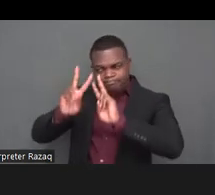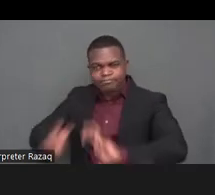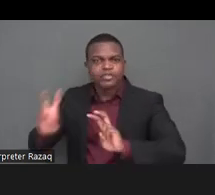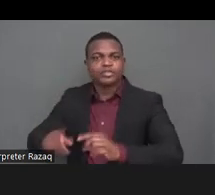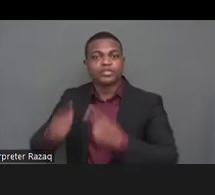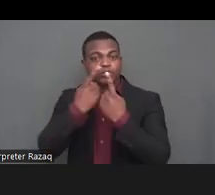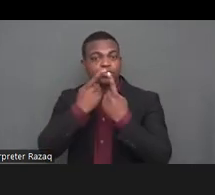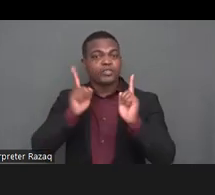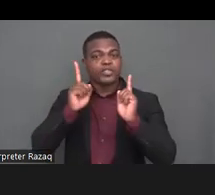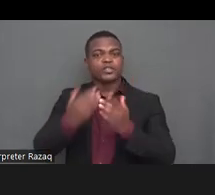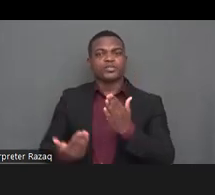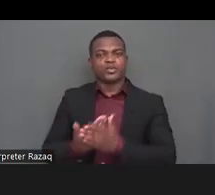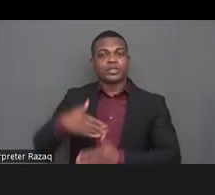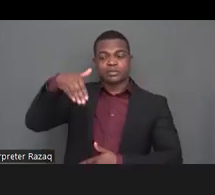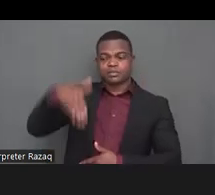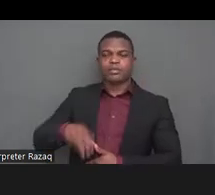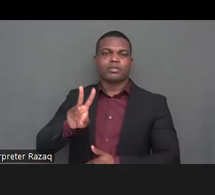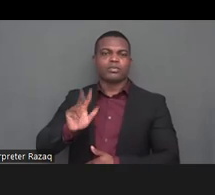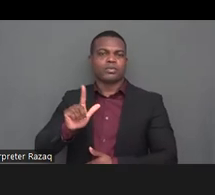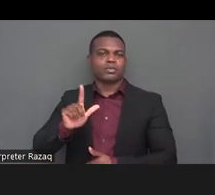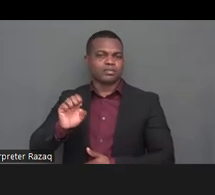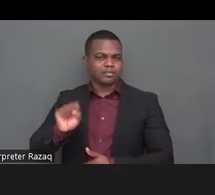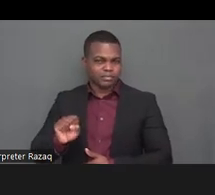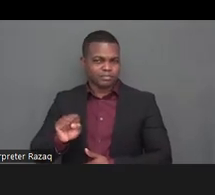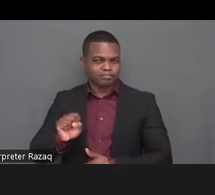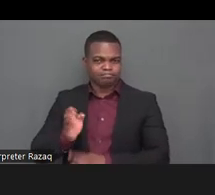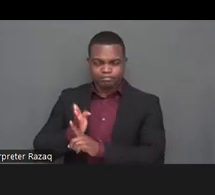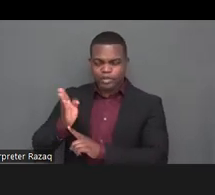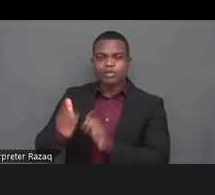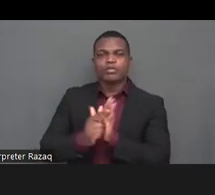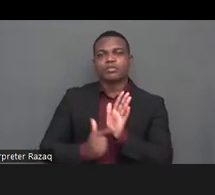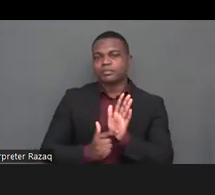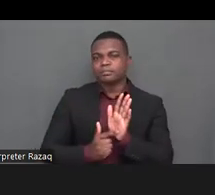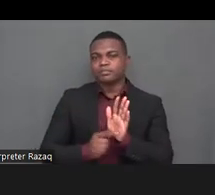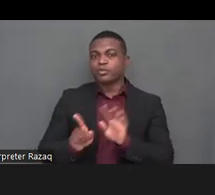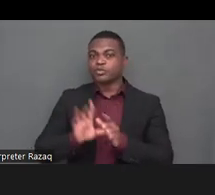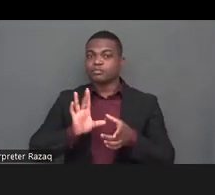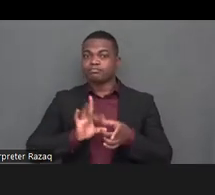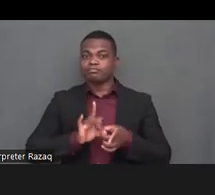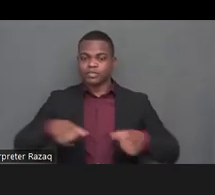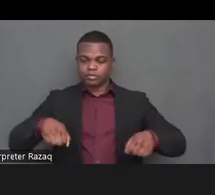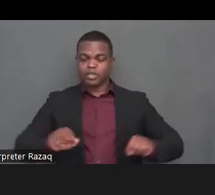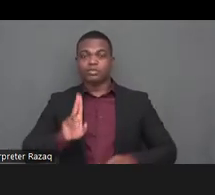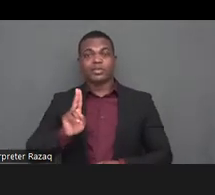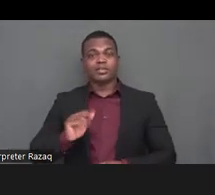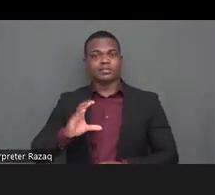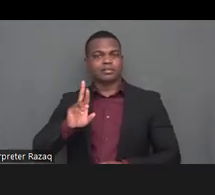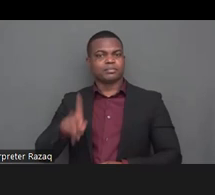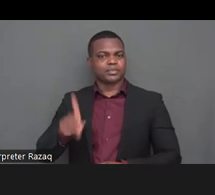persons with disabilities in 2004. um ks has also been the director of several non-governmental